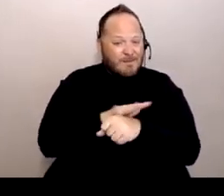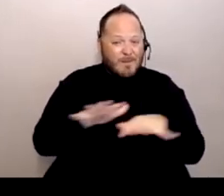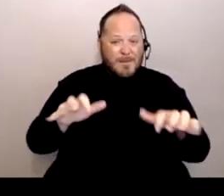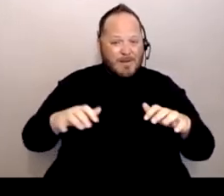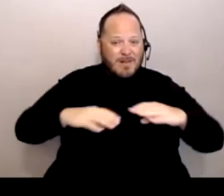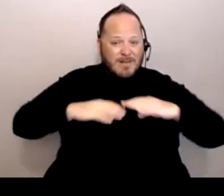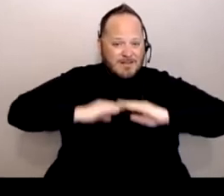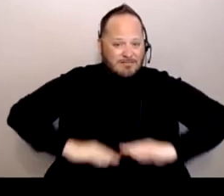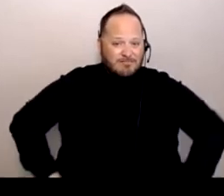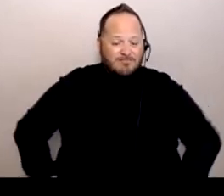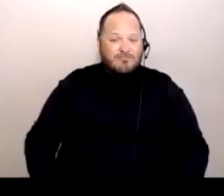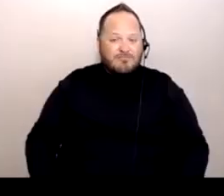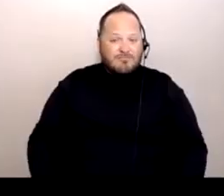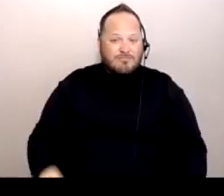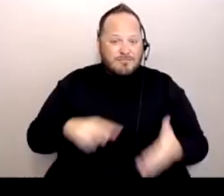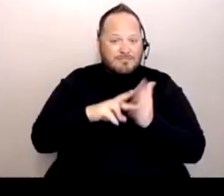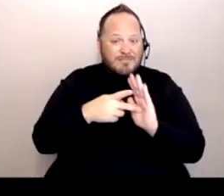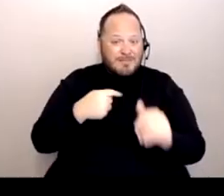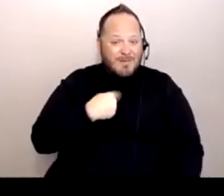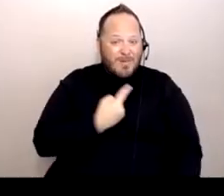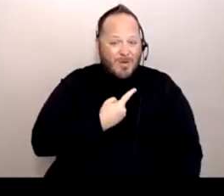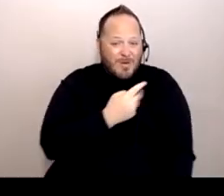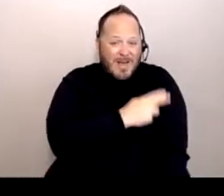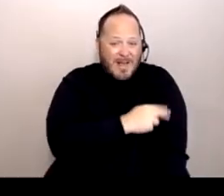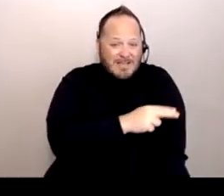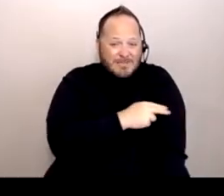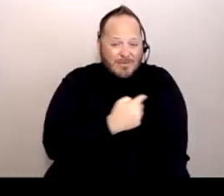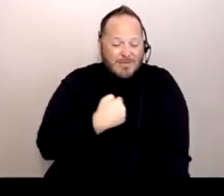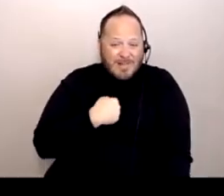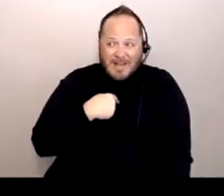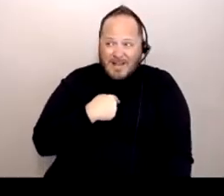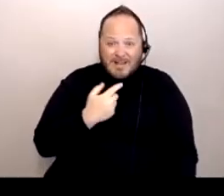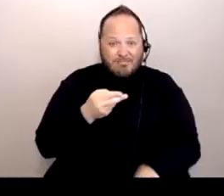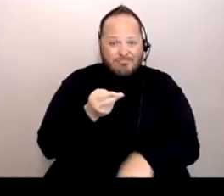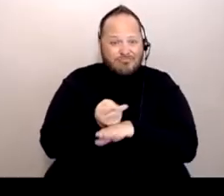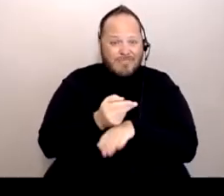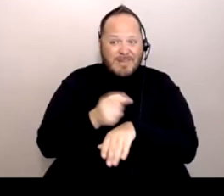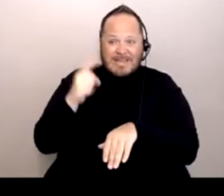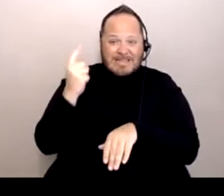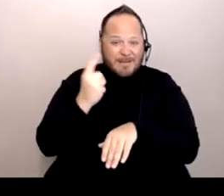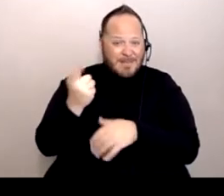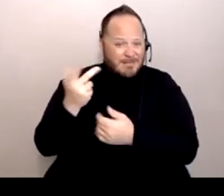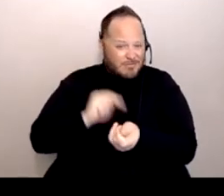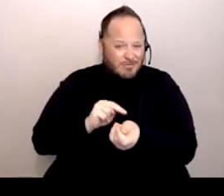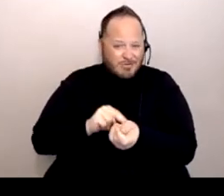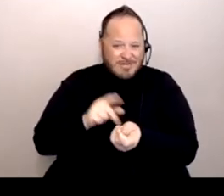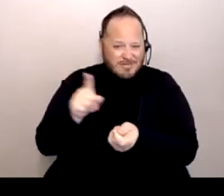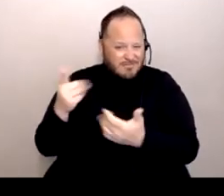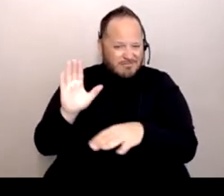the nurses are too busy running around with other patients that have been infected and I'm not gonna get what I need